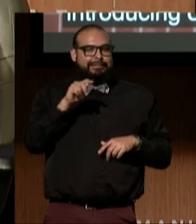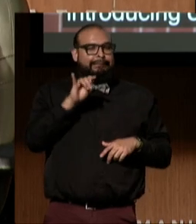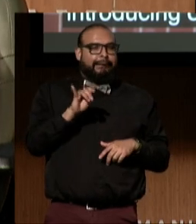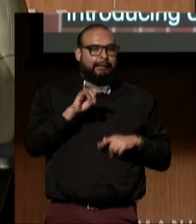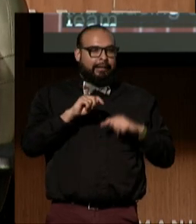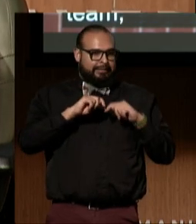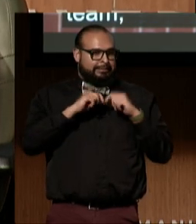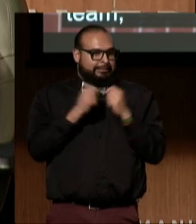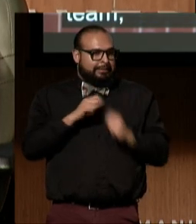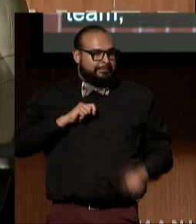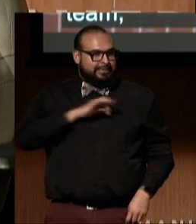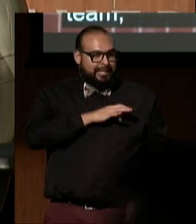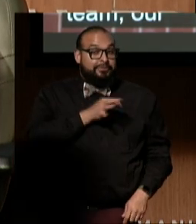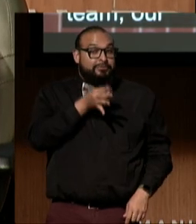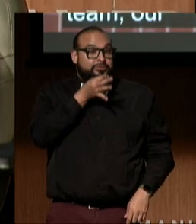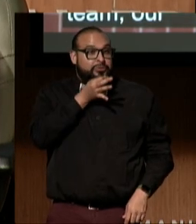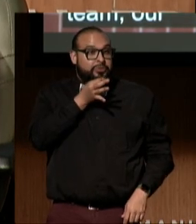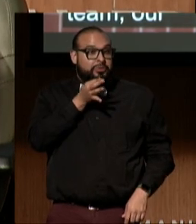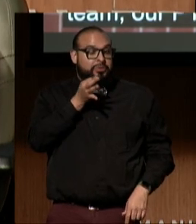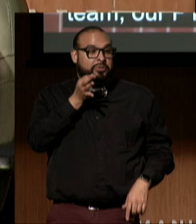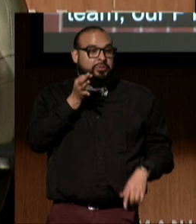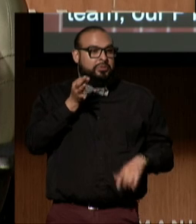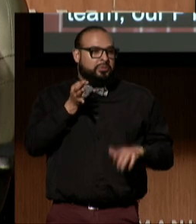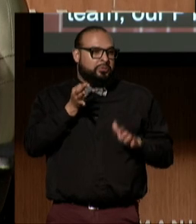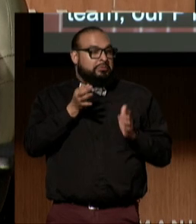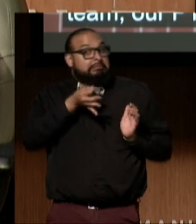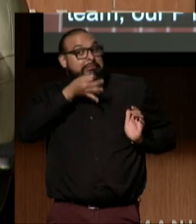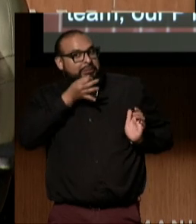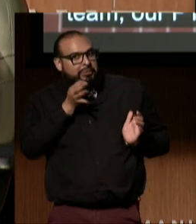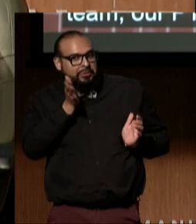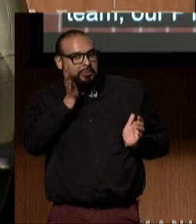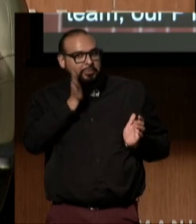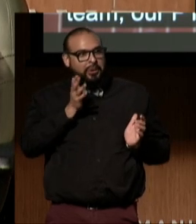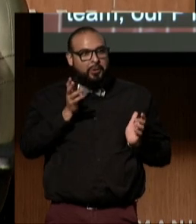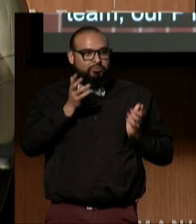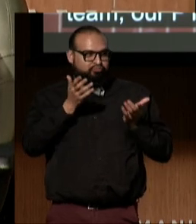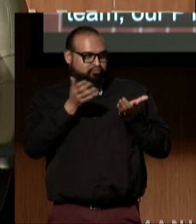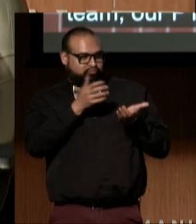In a few seconds, you're going to hear from Julie Barraza